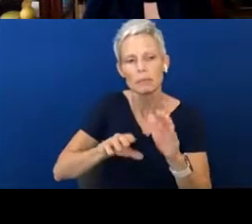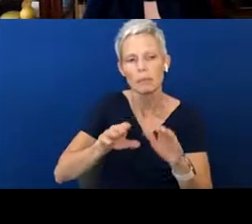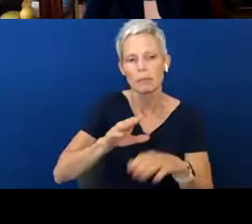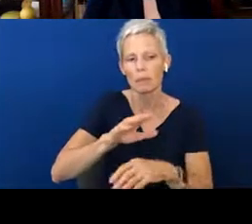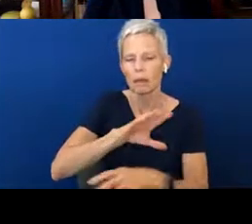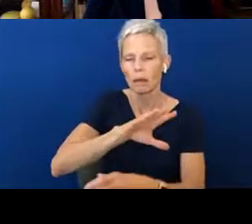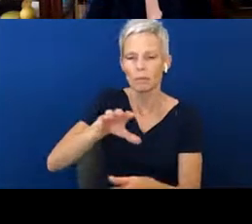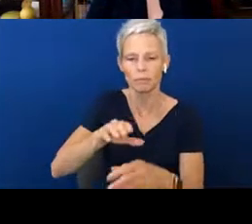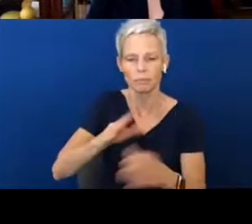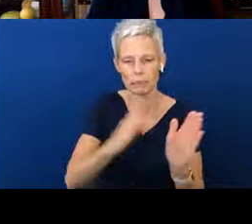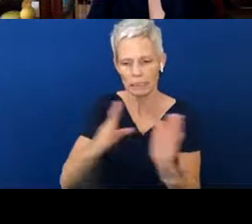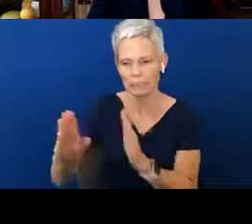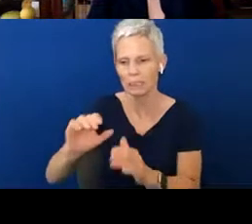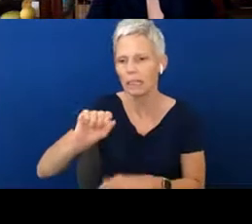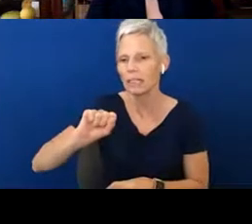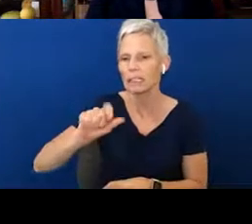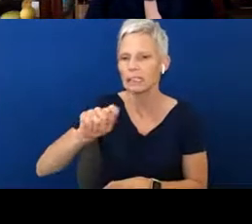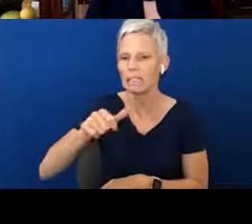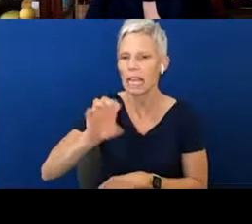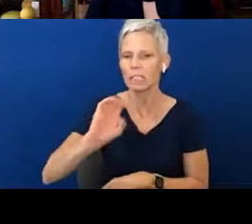We talked about pointing to people in objects and labeling them.